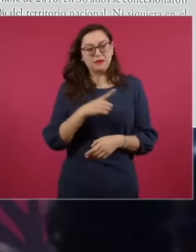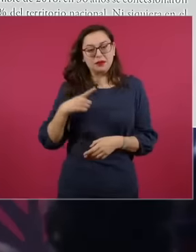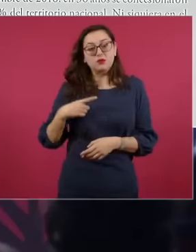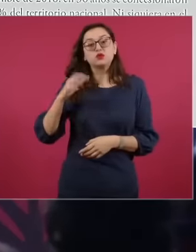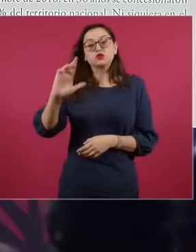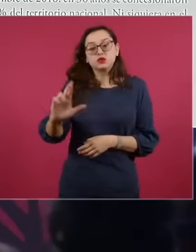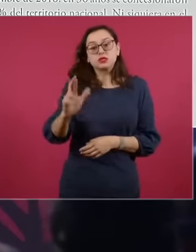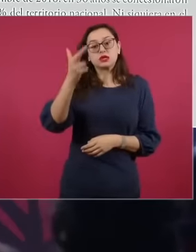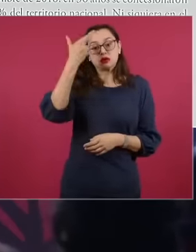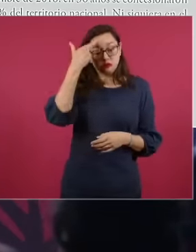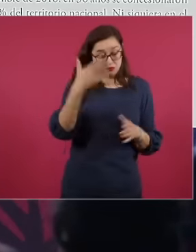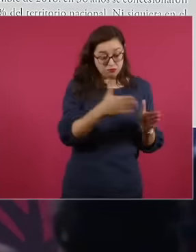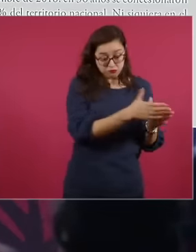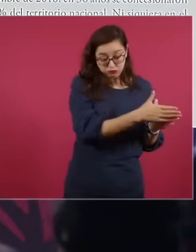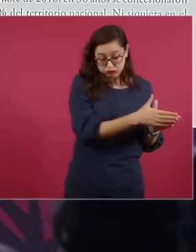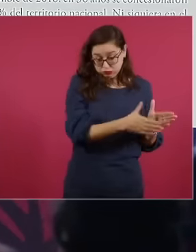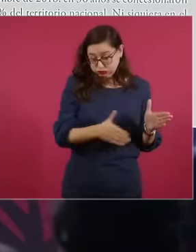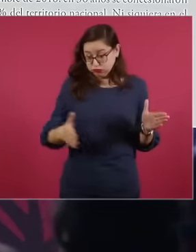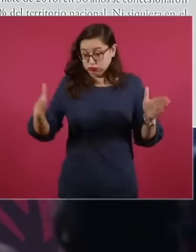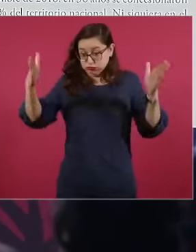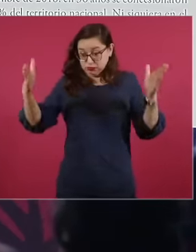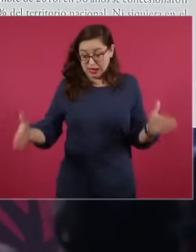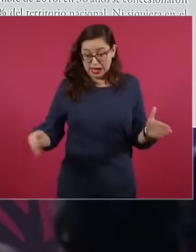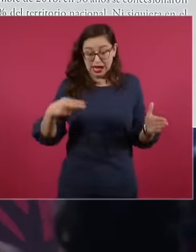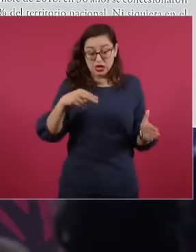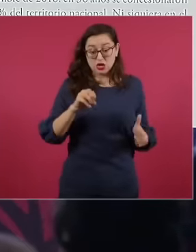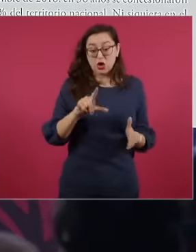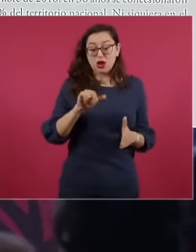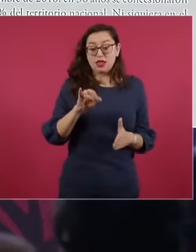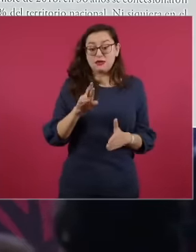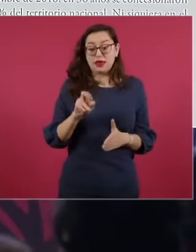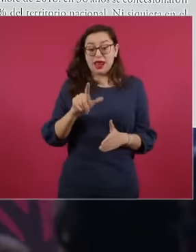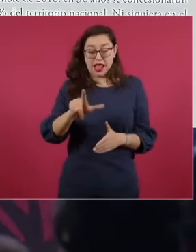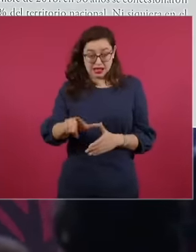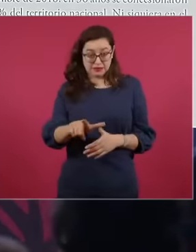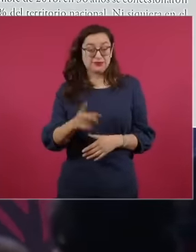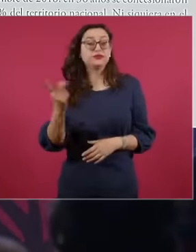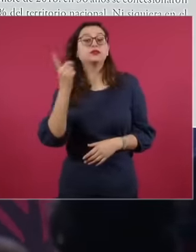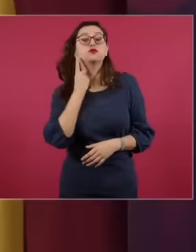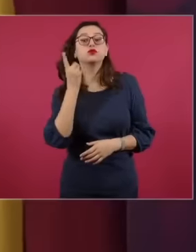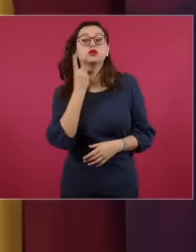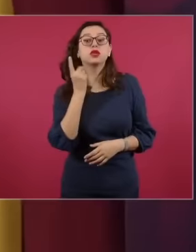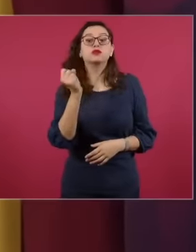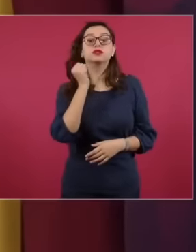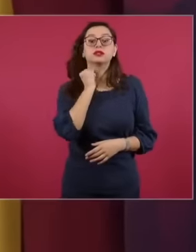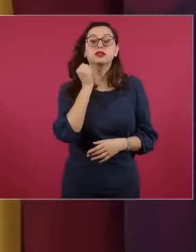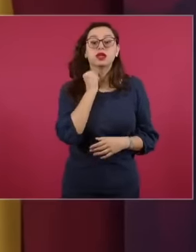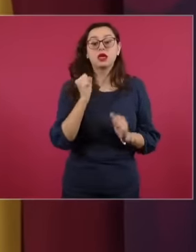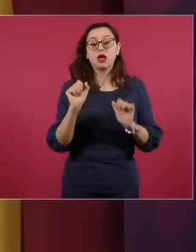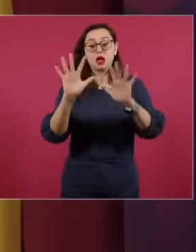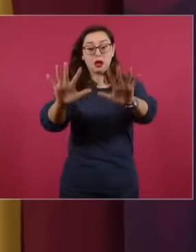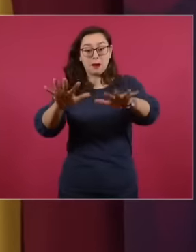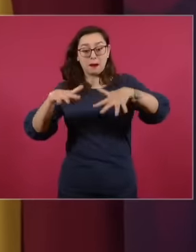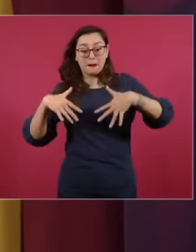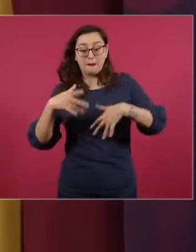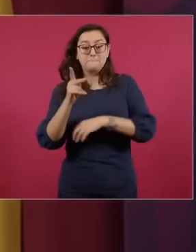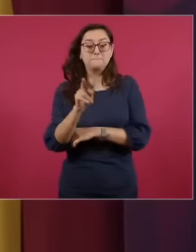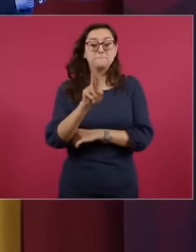the neoliberal period, the legislators of the Pri and of the pan who called themselves